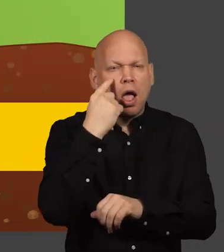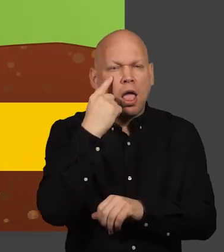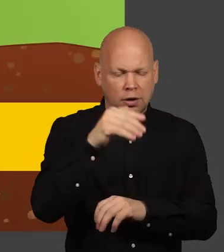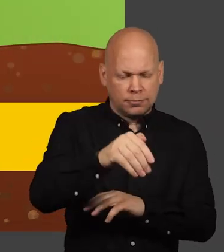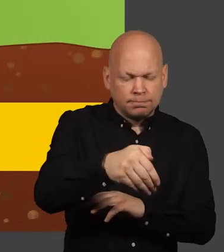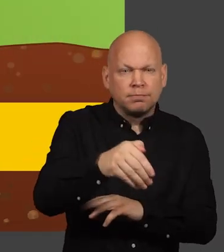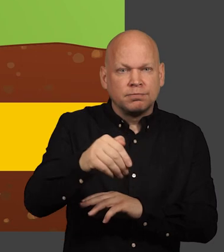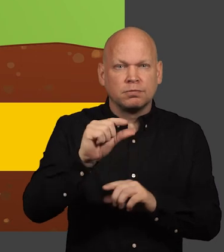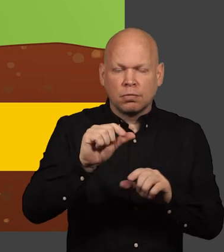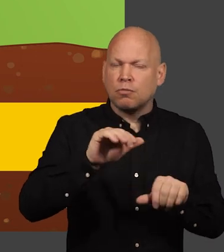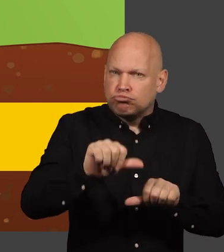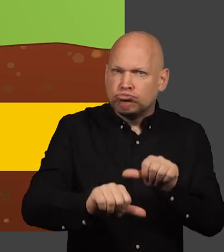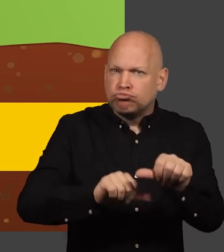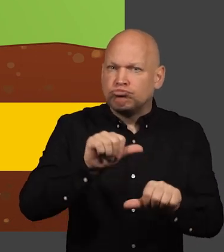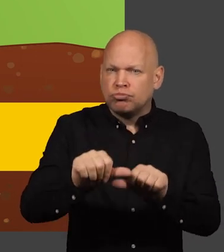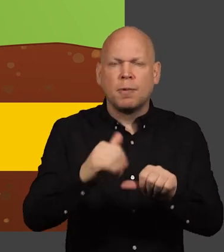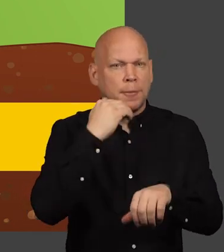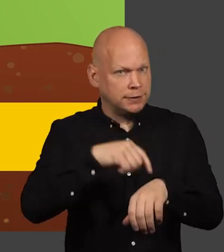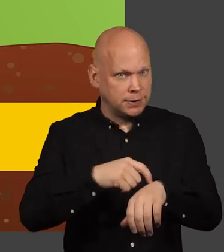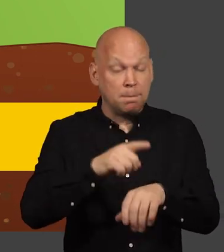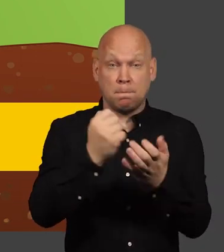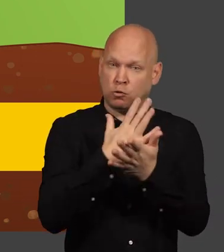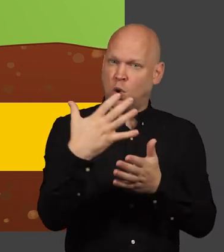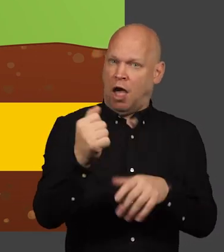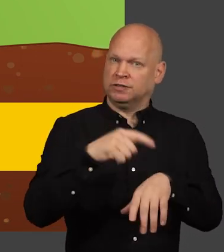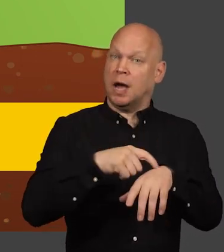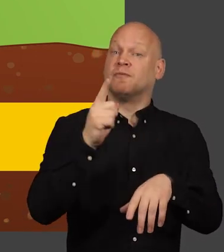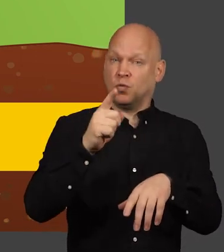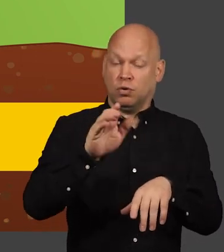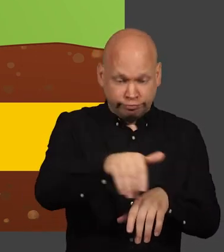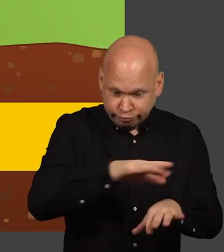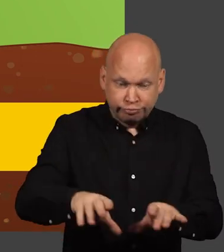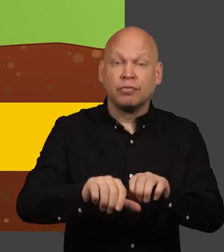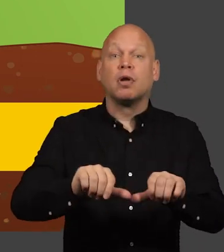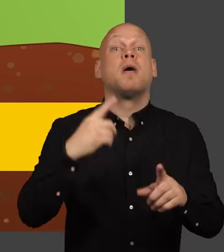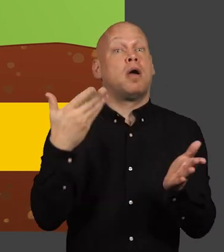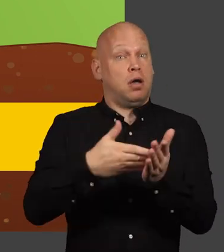caution when digging we recommend digging small trial holes and checking as you go make sure you